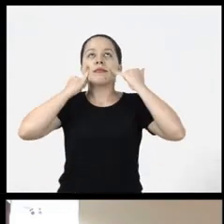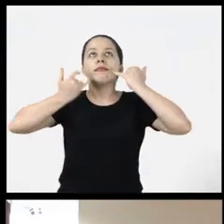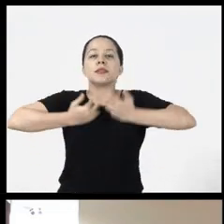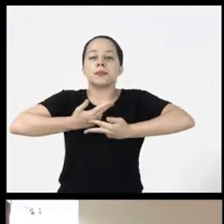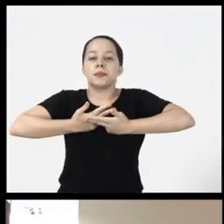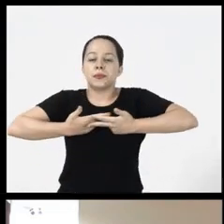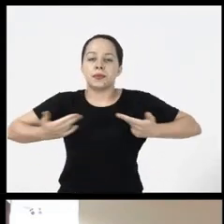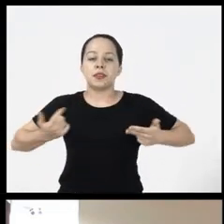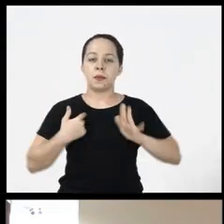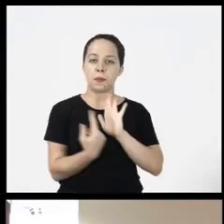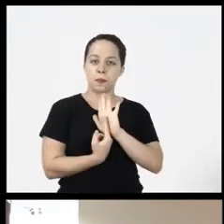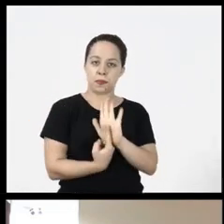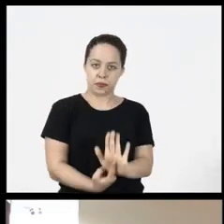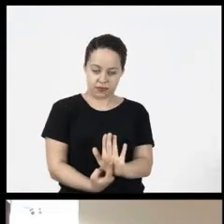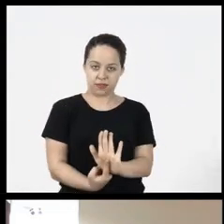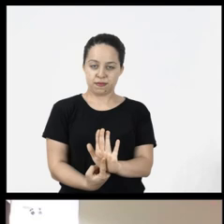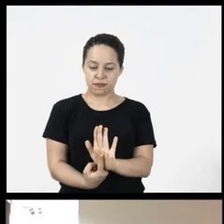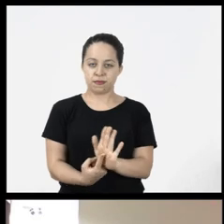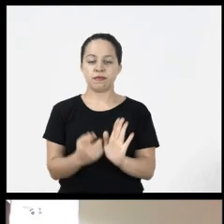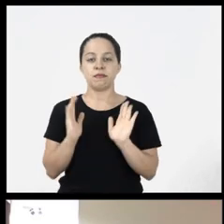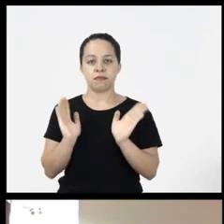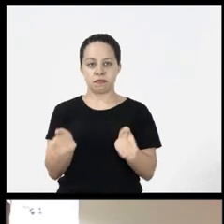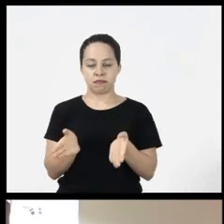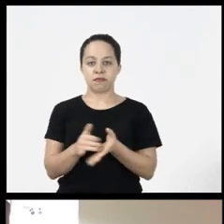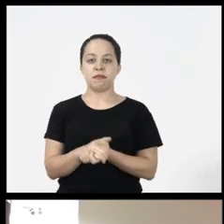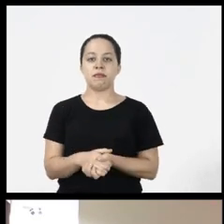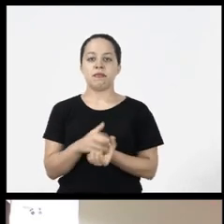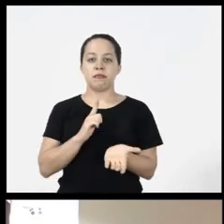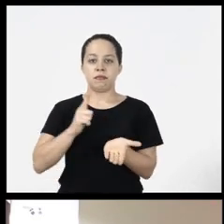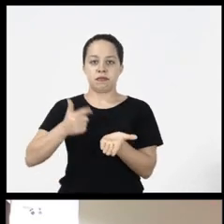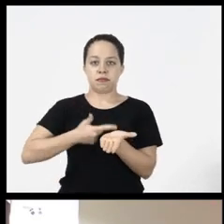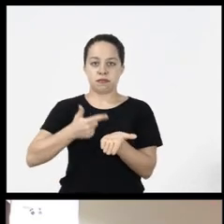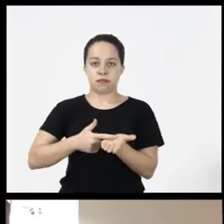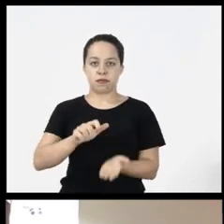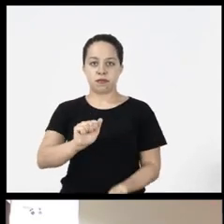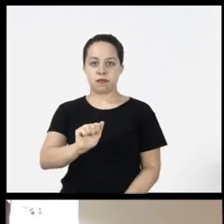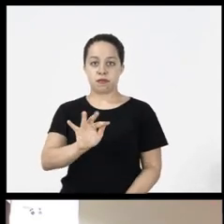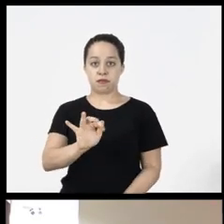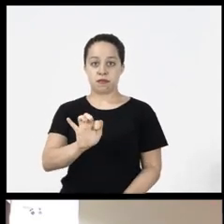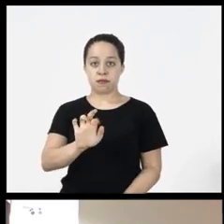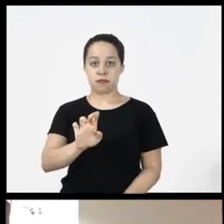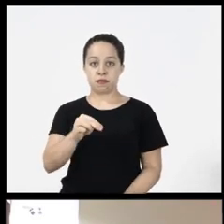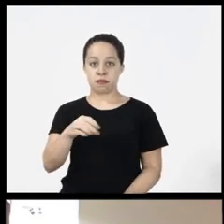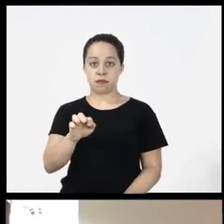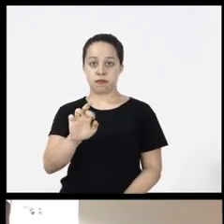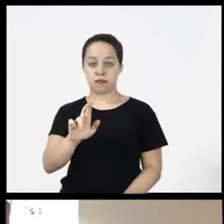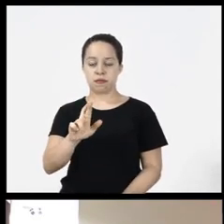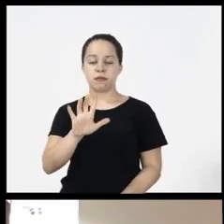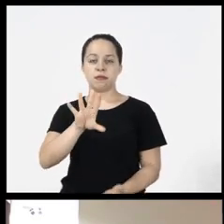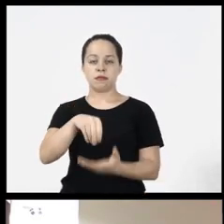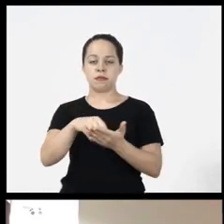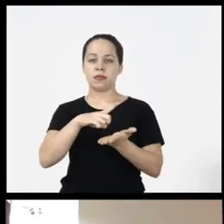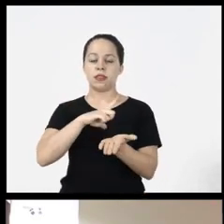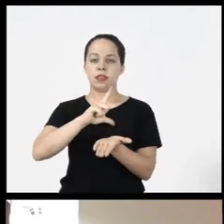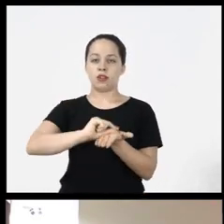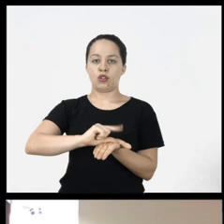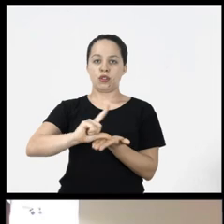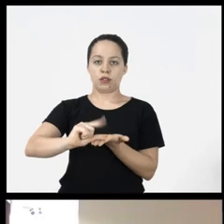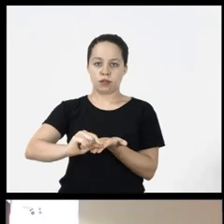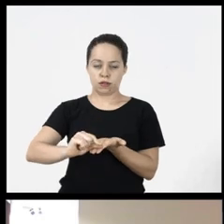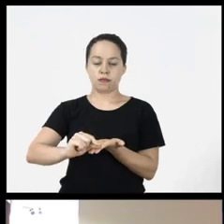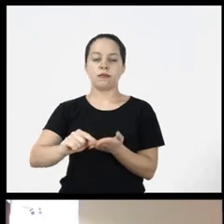information on study that I brought here, right, the book also states it has articles